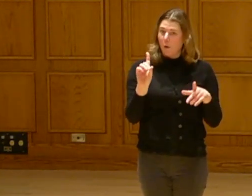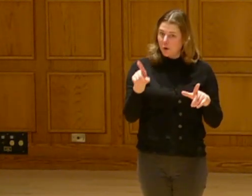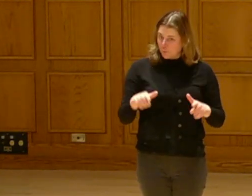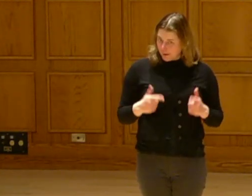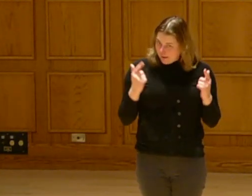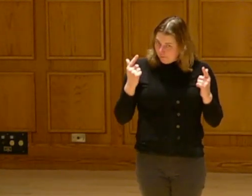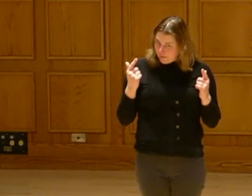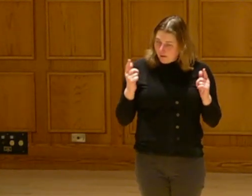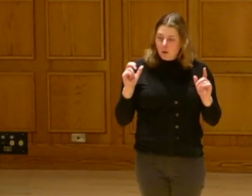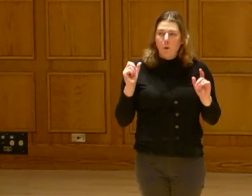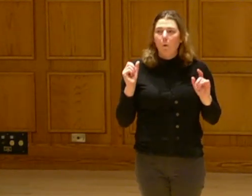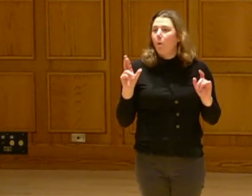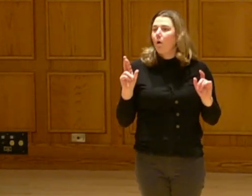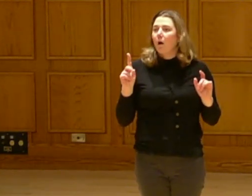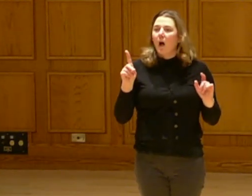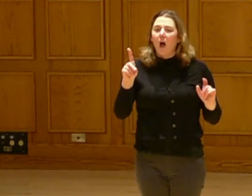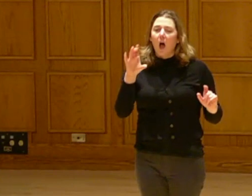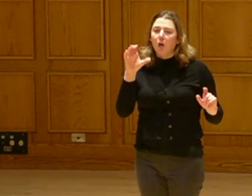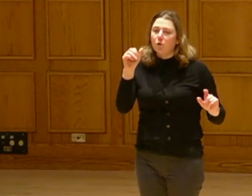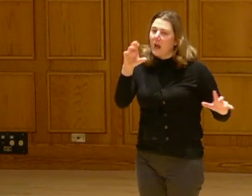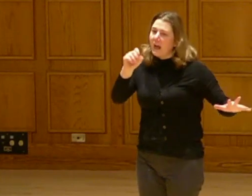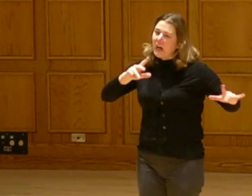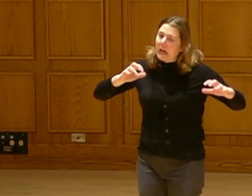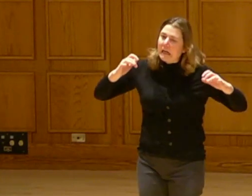at or it is 100 acres of land.